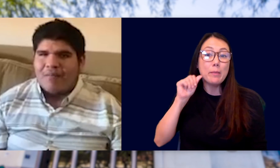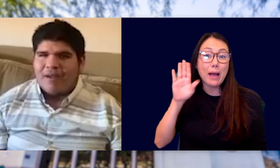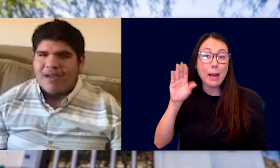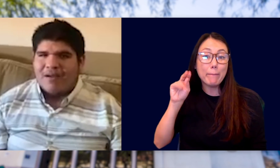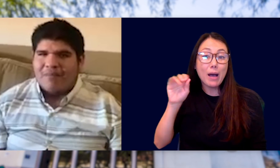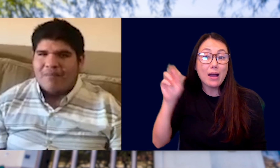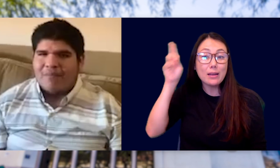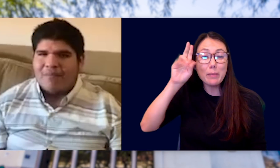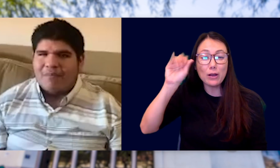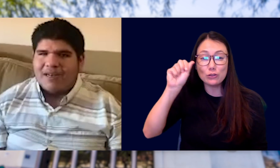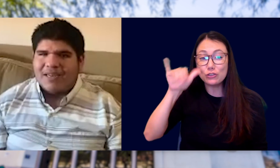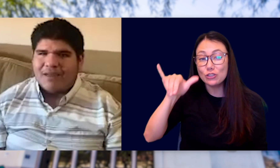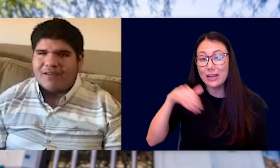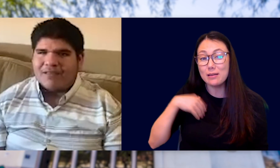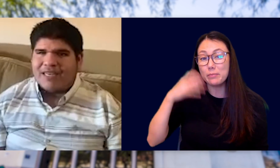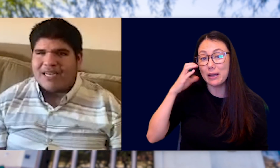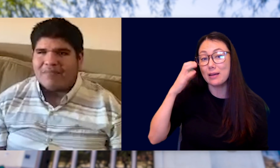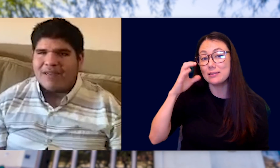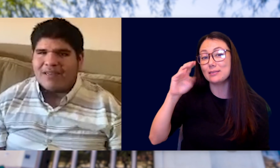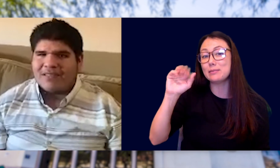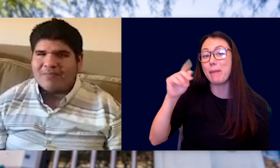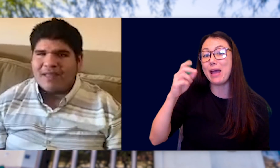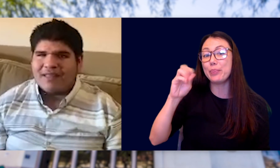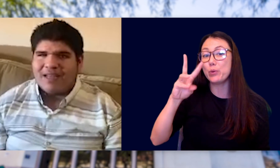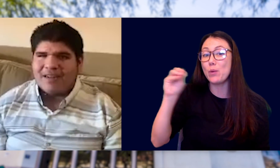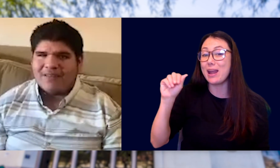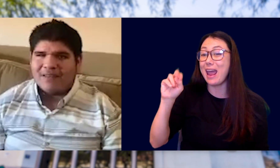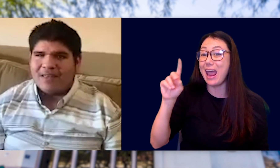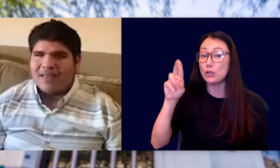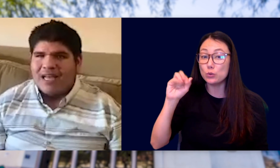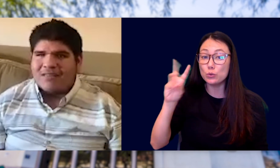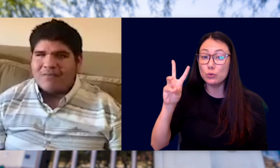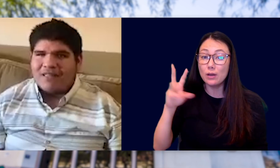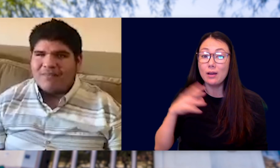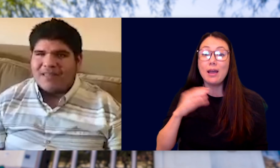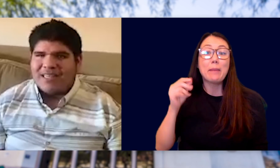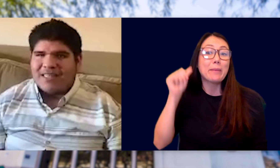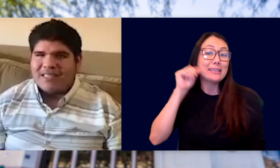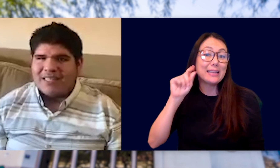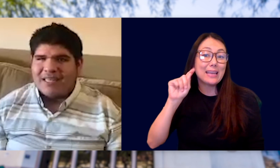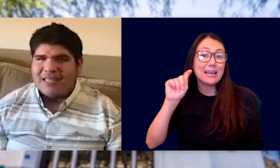MY AUNT BONNIE, MY UNCLE JAY AND MY COUSINS MATTHEW AND ANDREW, AS WELL AS MY TIA TITINA